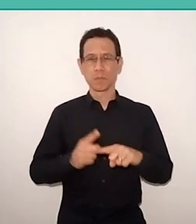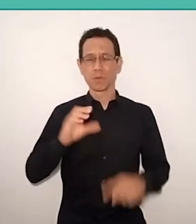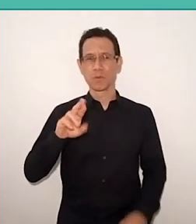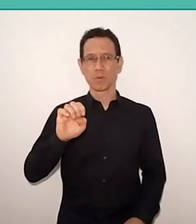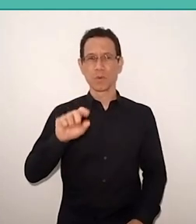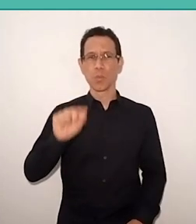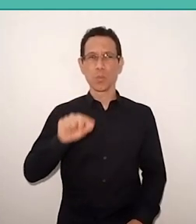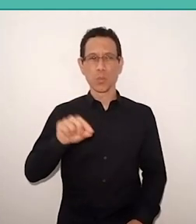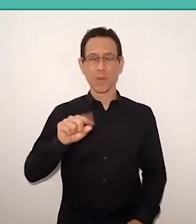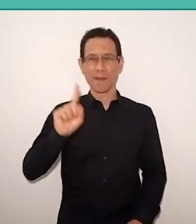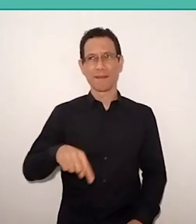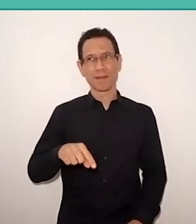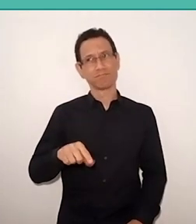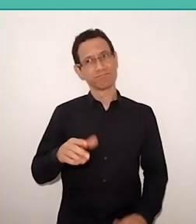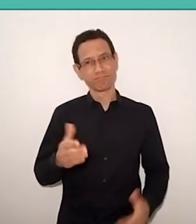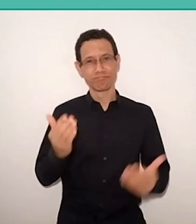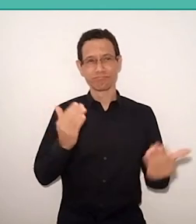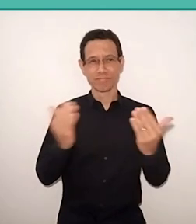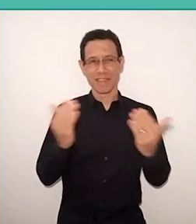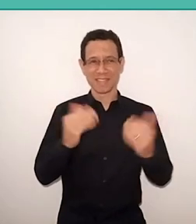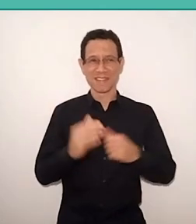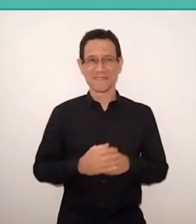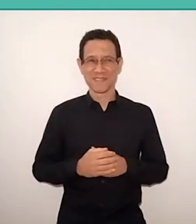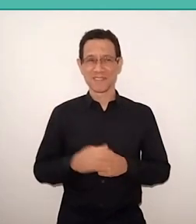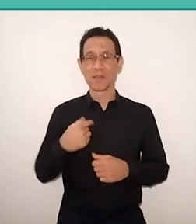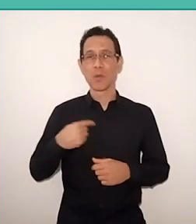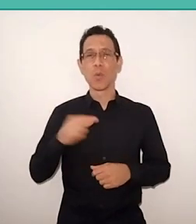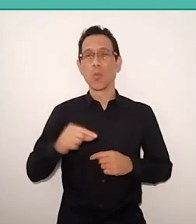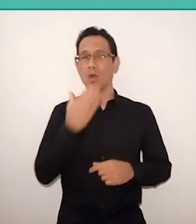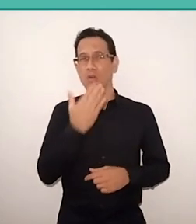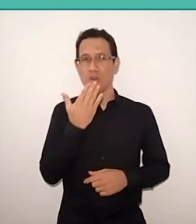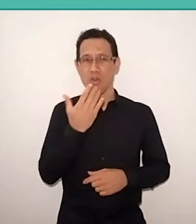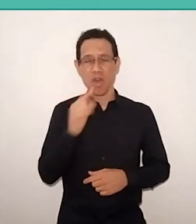So, I'm going to say I'm black, Brown eyes